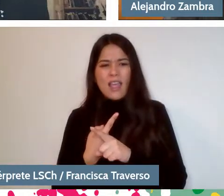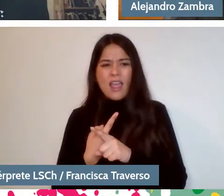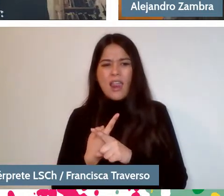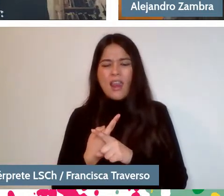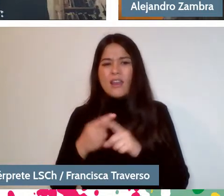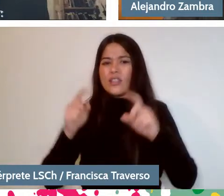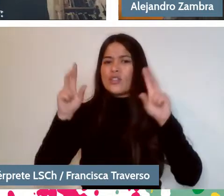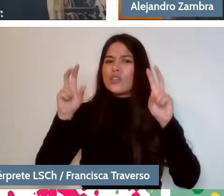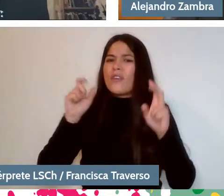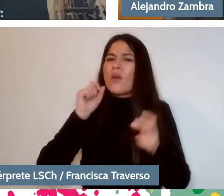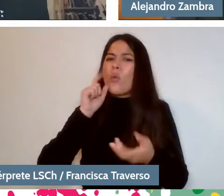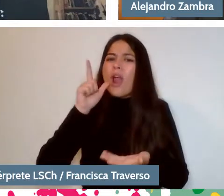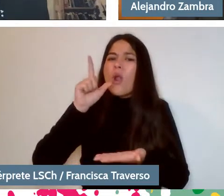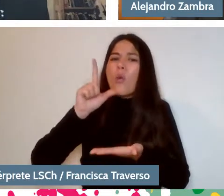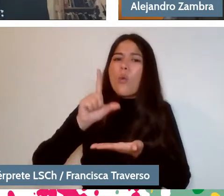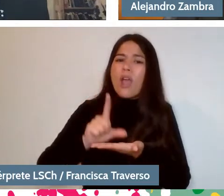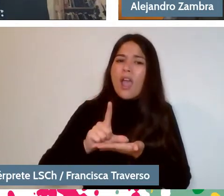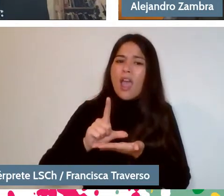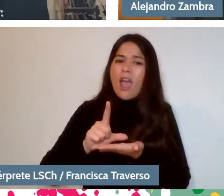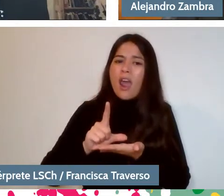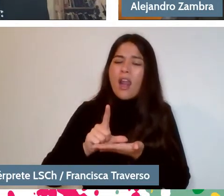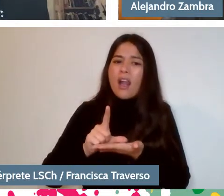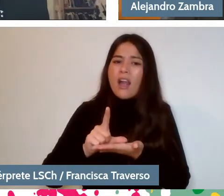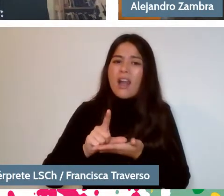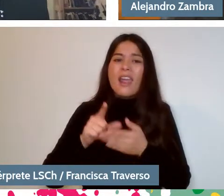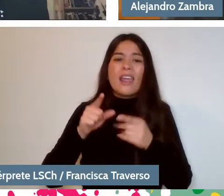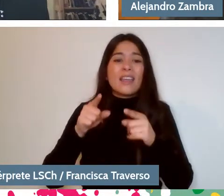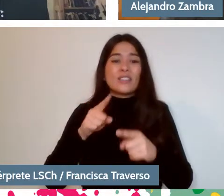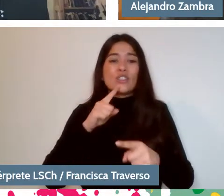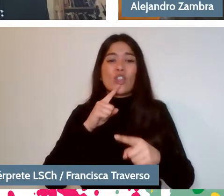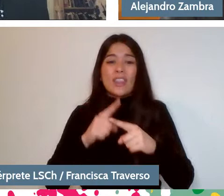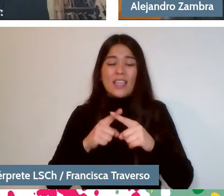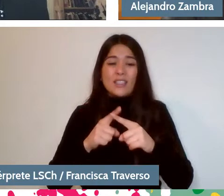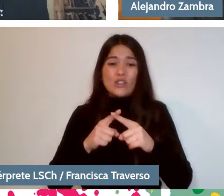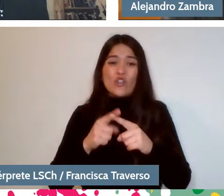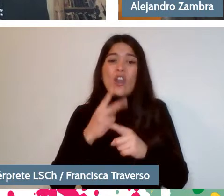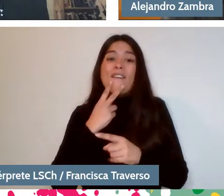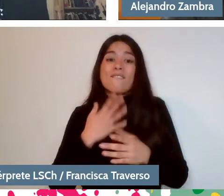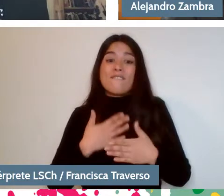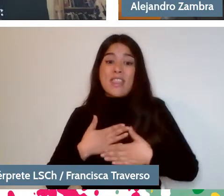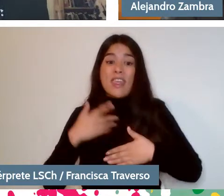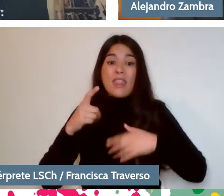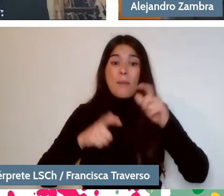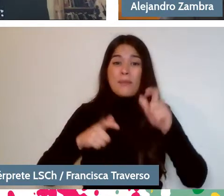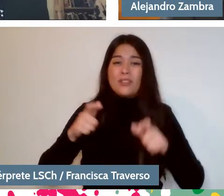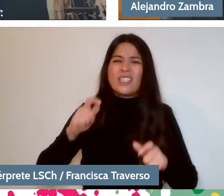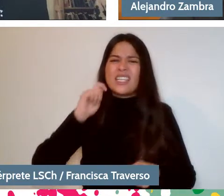kinds of texts occupy in people's lives. I mean, what does it mean that we're reading it?